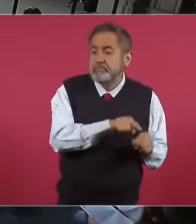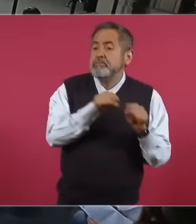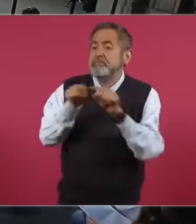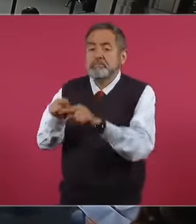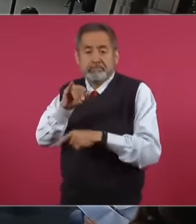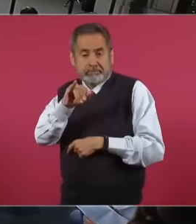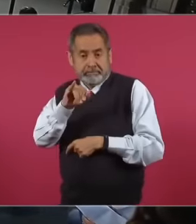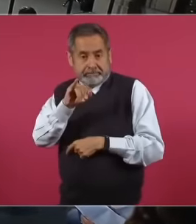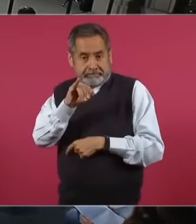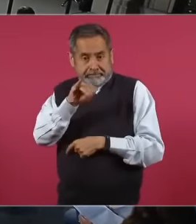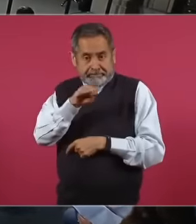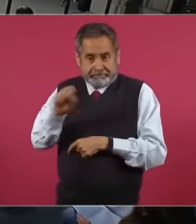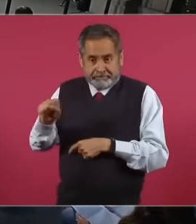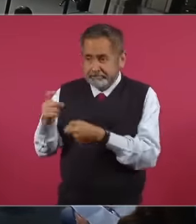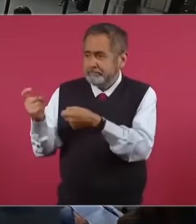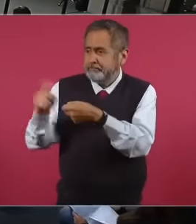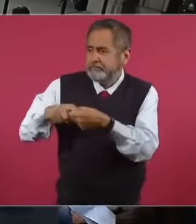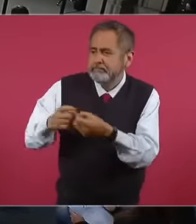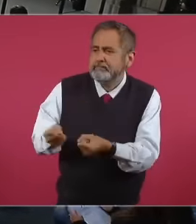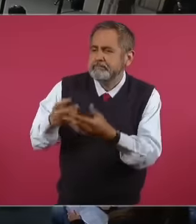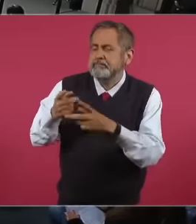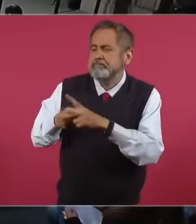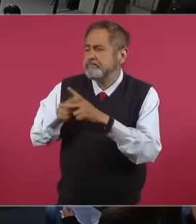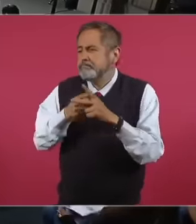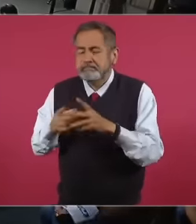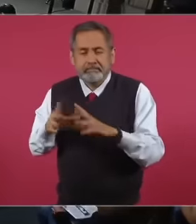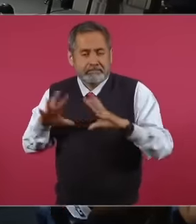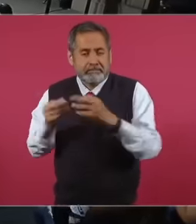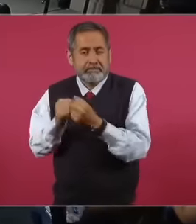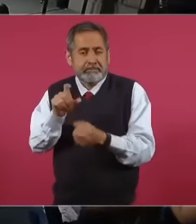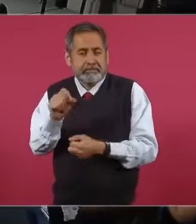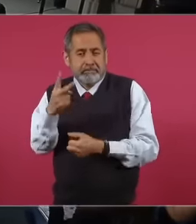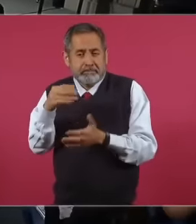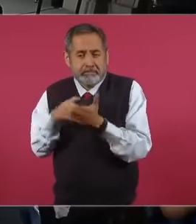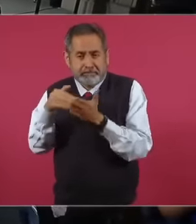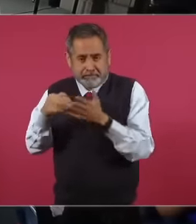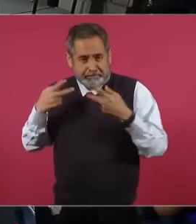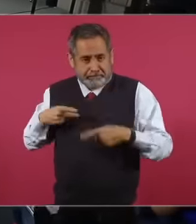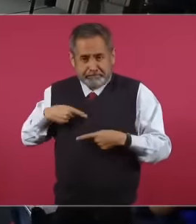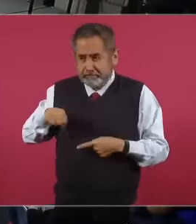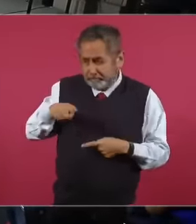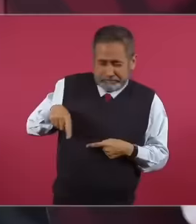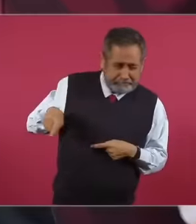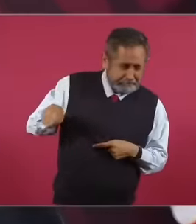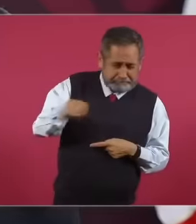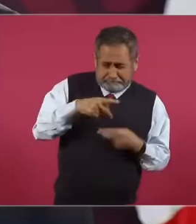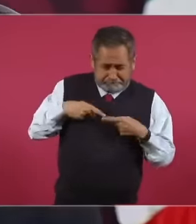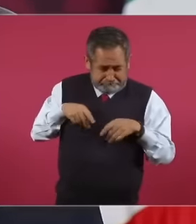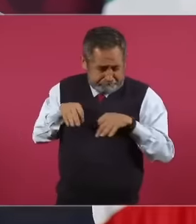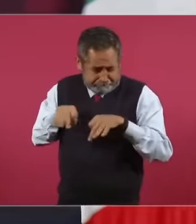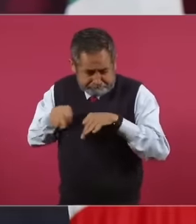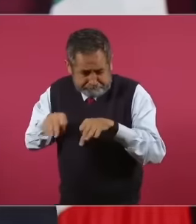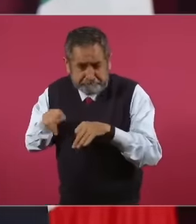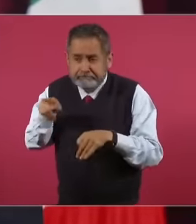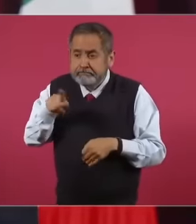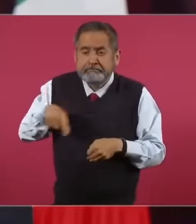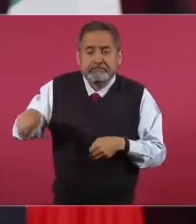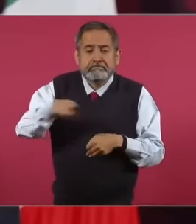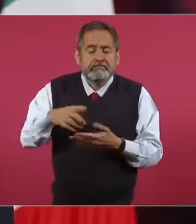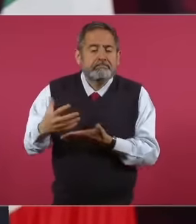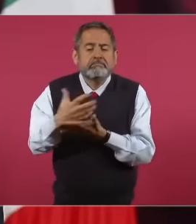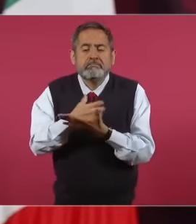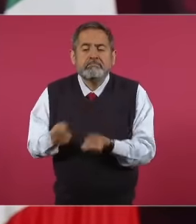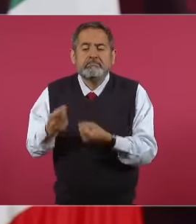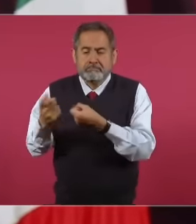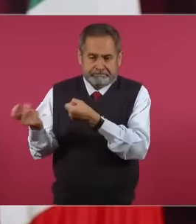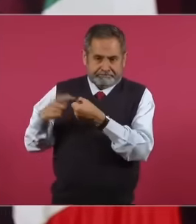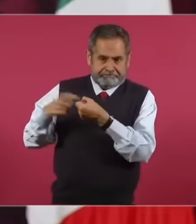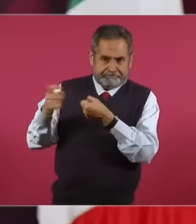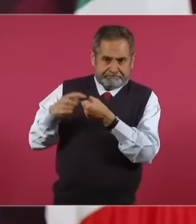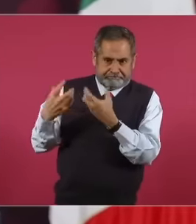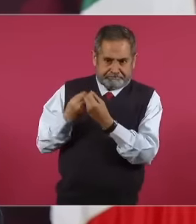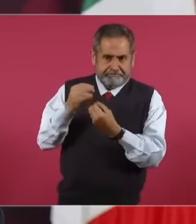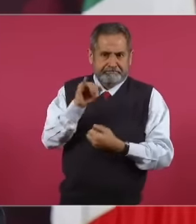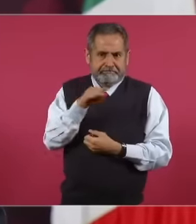social security earns there are 22,300 1000 workers registered in social security and the